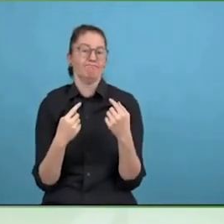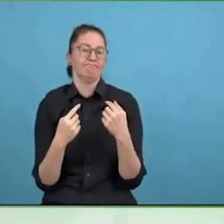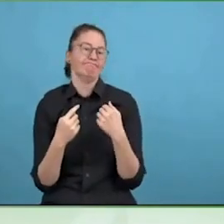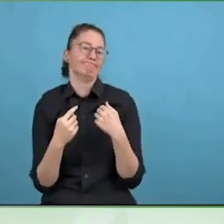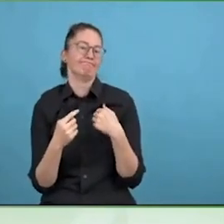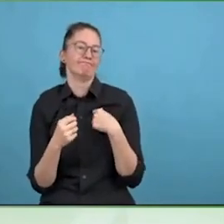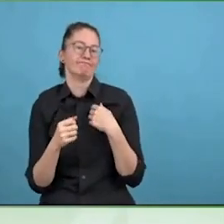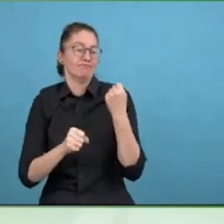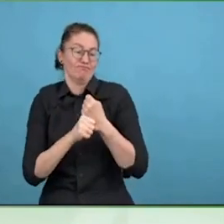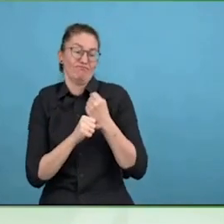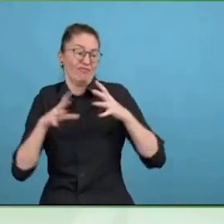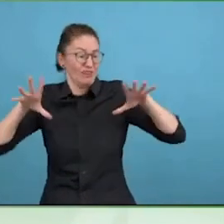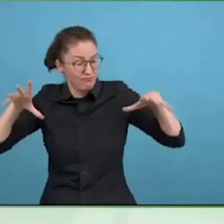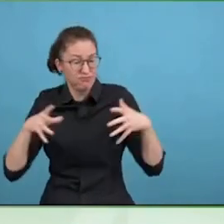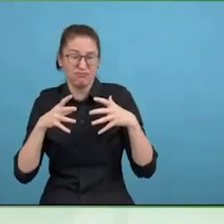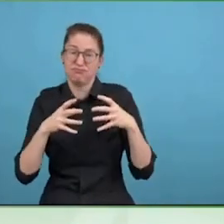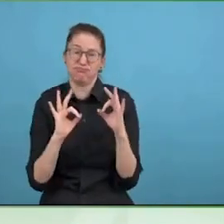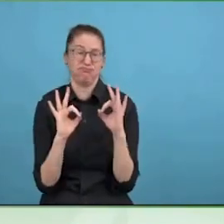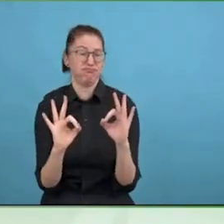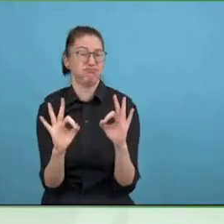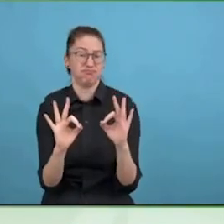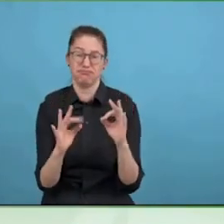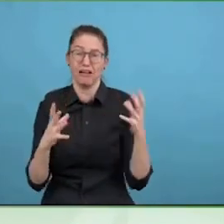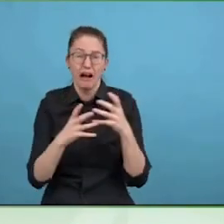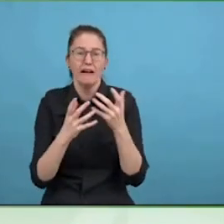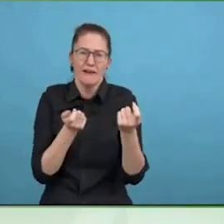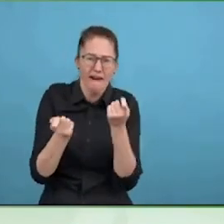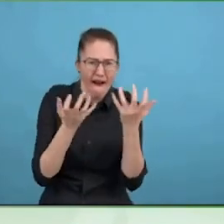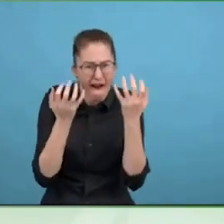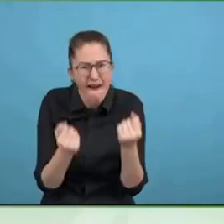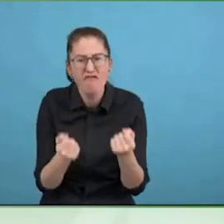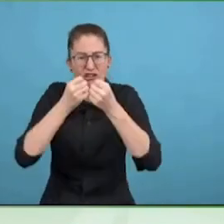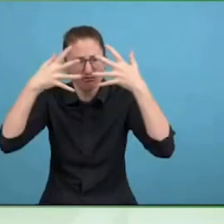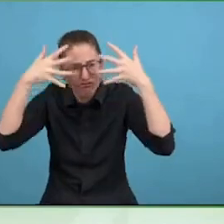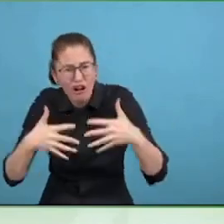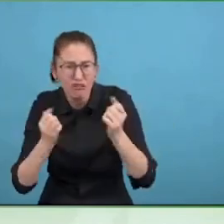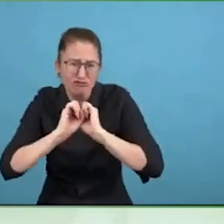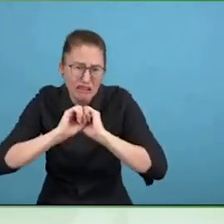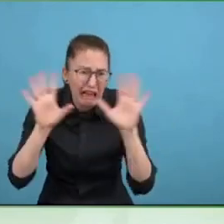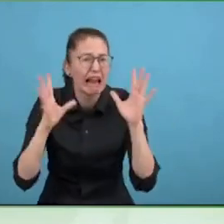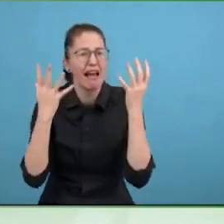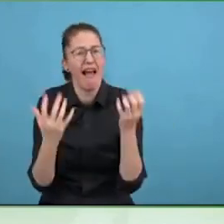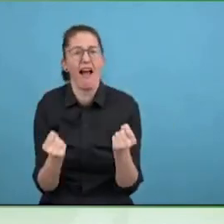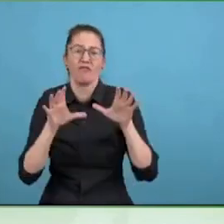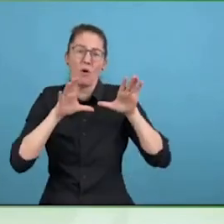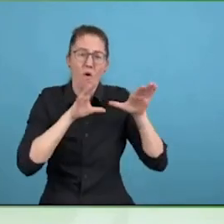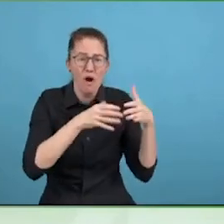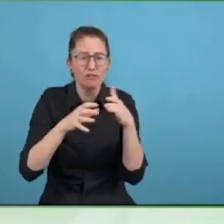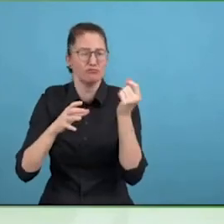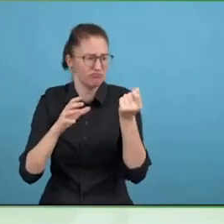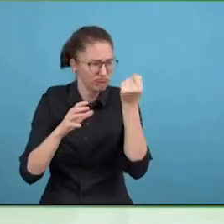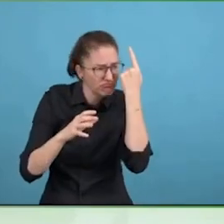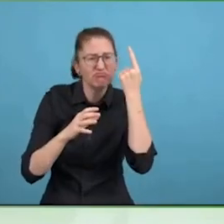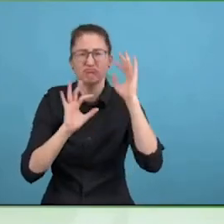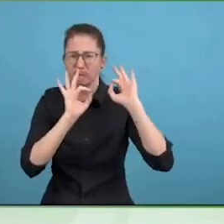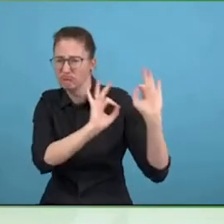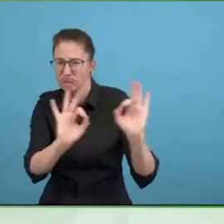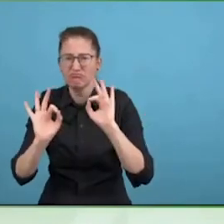you do that, but I think often we don't understand the complexity of the major global corporate brands are walking, that is why